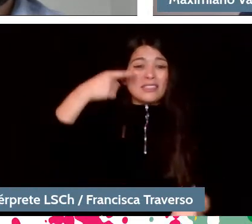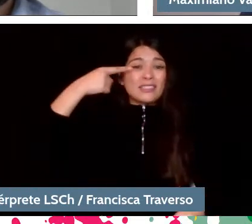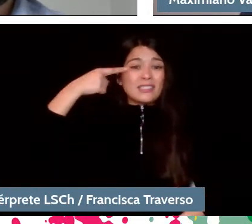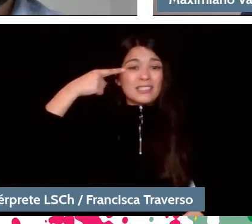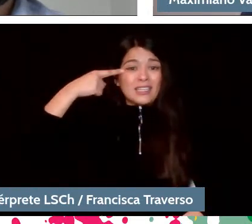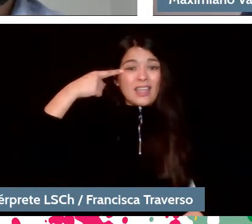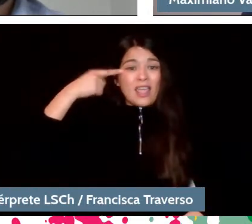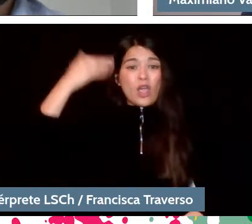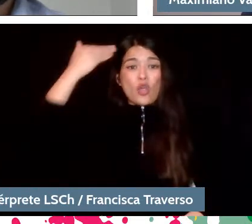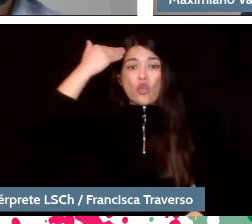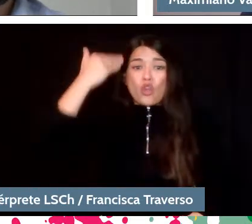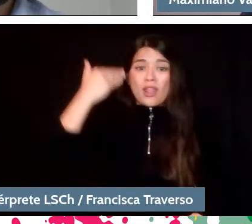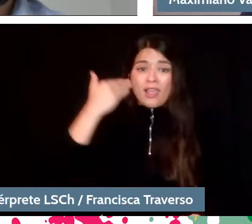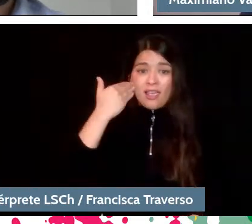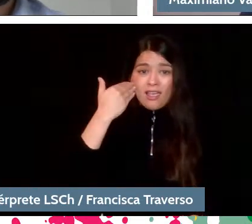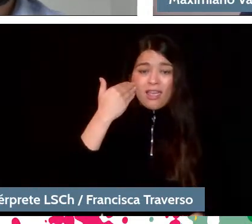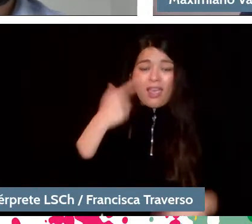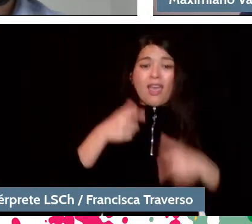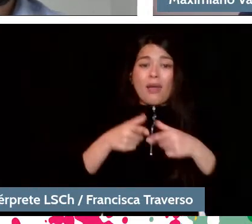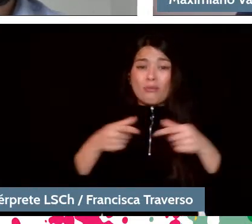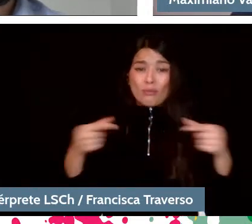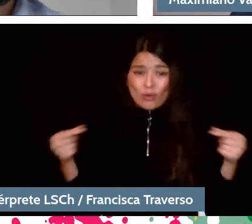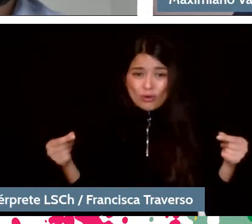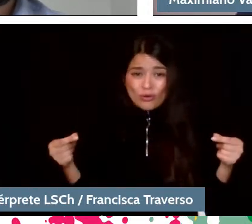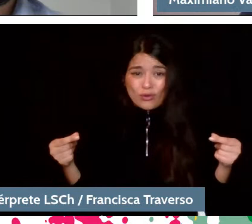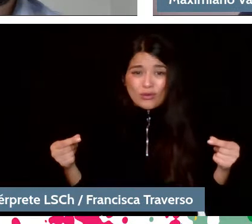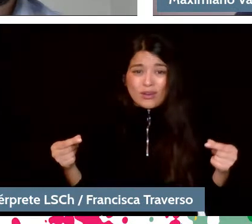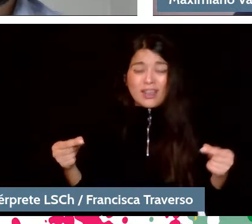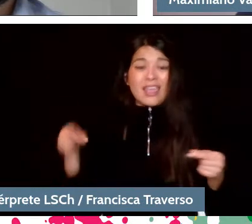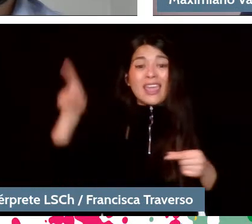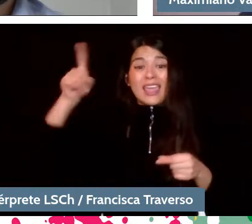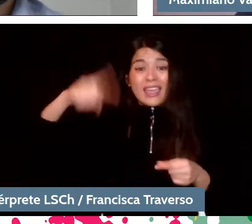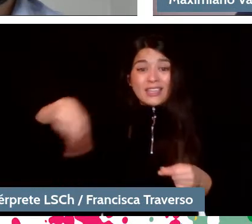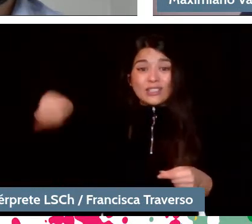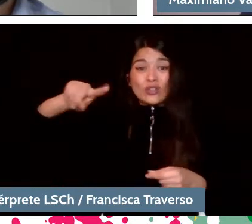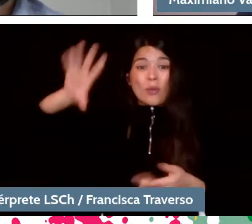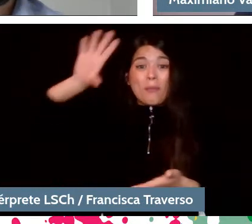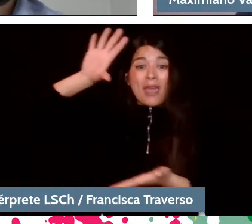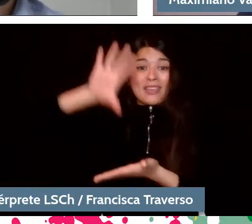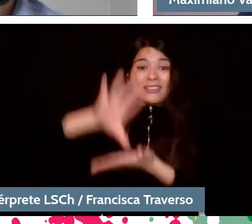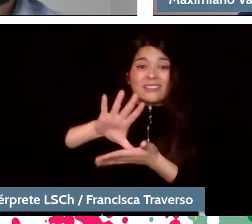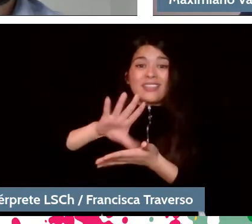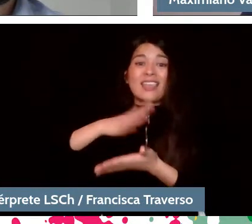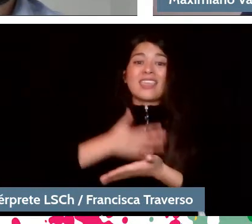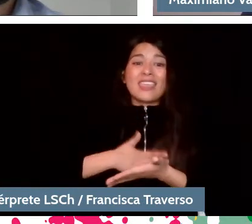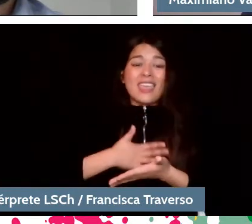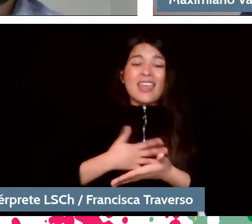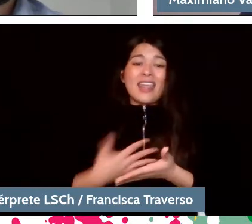massively in Japan. Countries that want to integrate into the current system, especially Western.